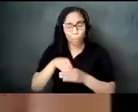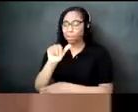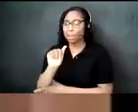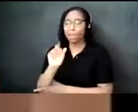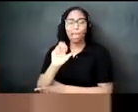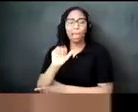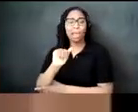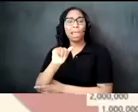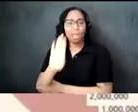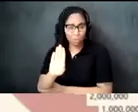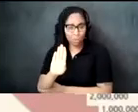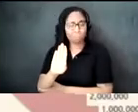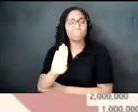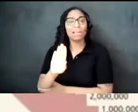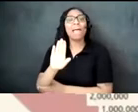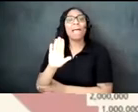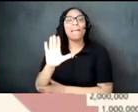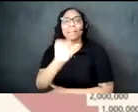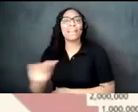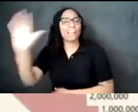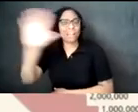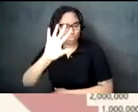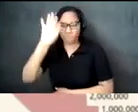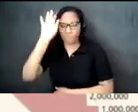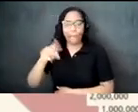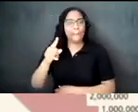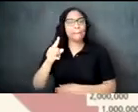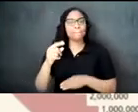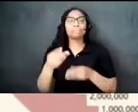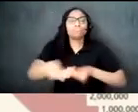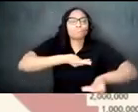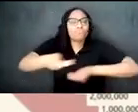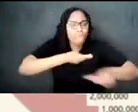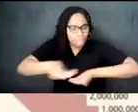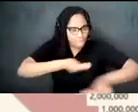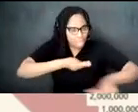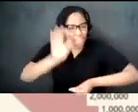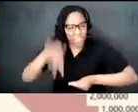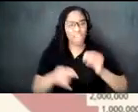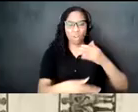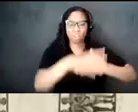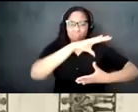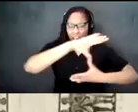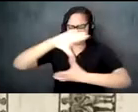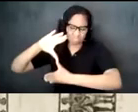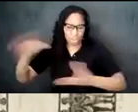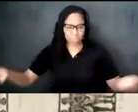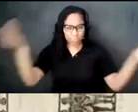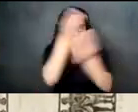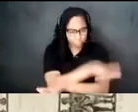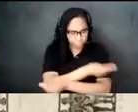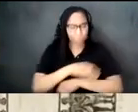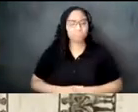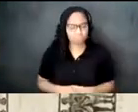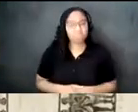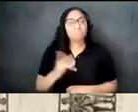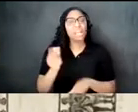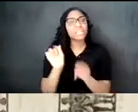due to trade and cultural exchange on the african continent as enslaved africans people cross the